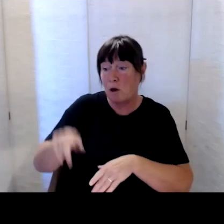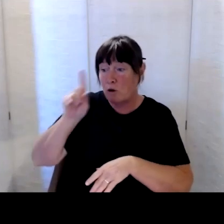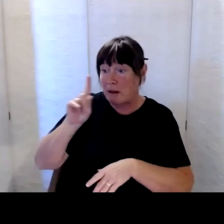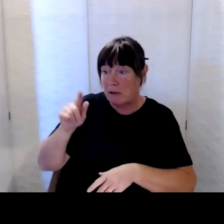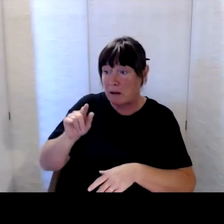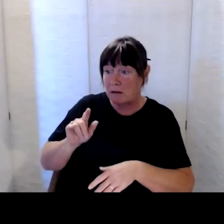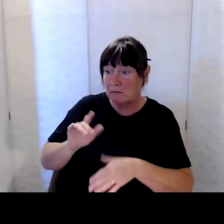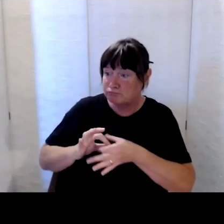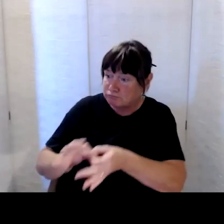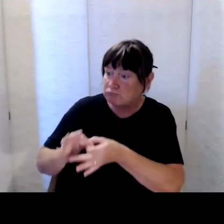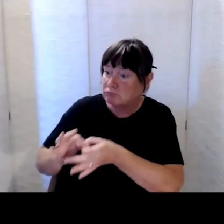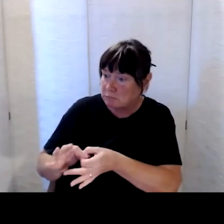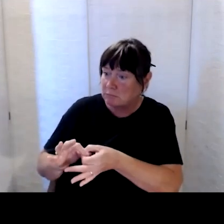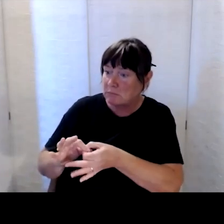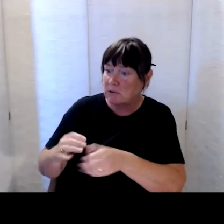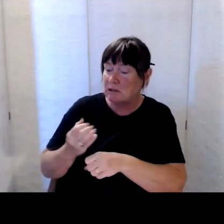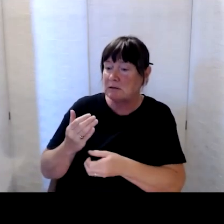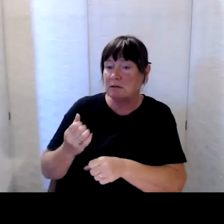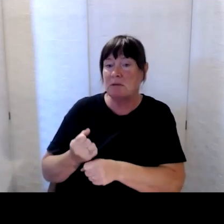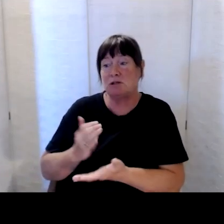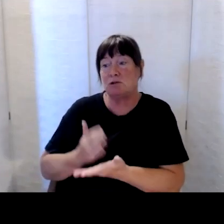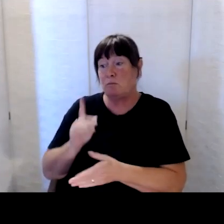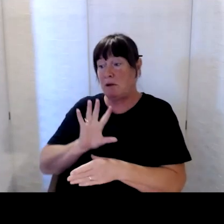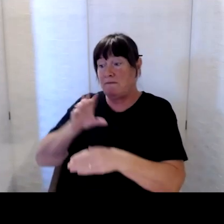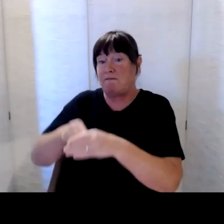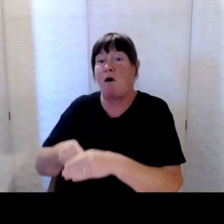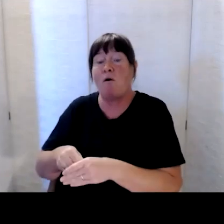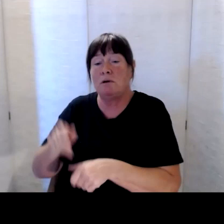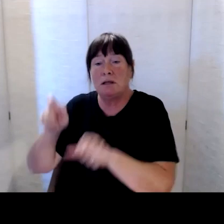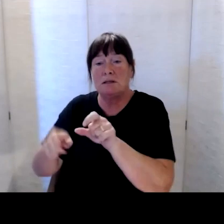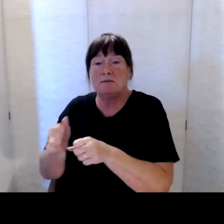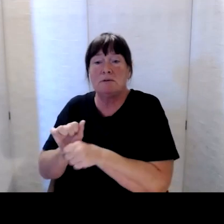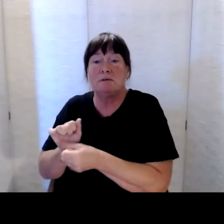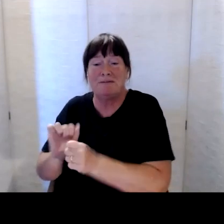some of those Civil Defense Centers to ensure that the needs of disabled people can be met.